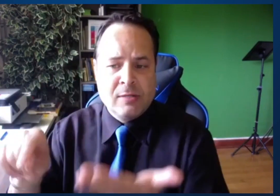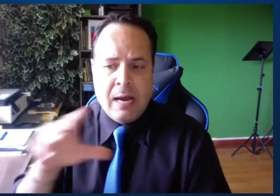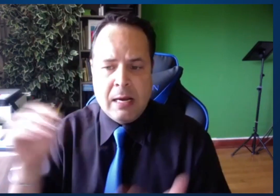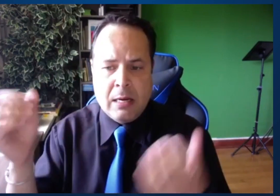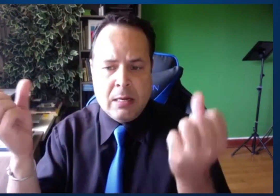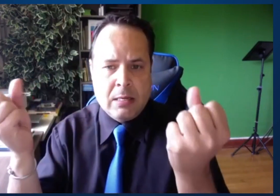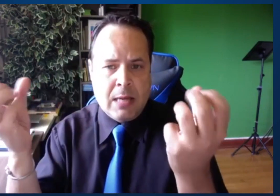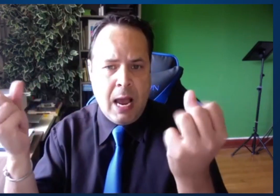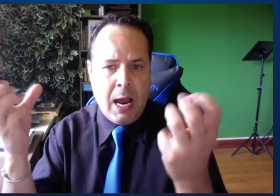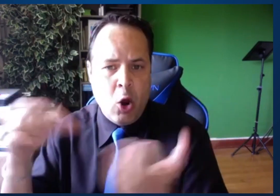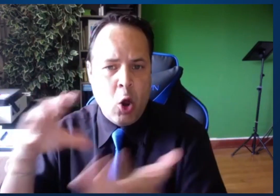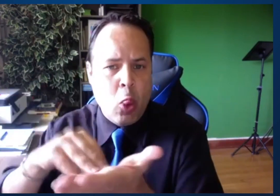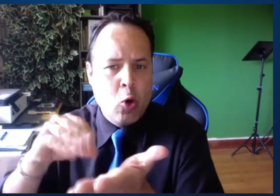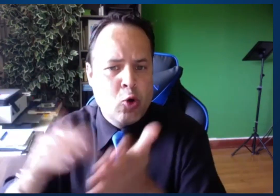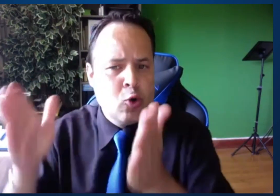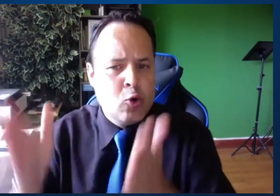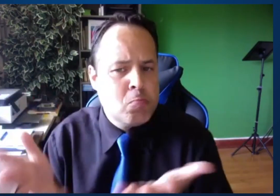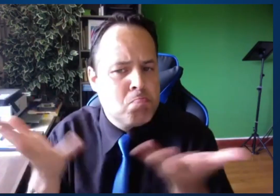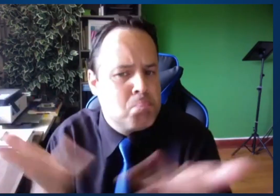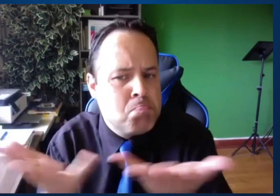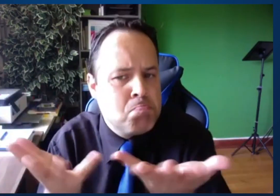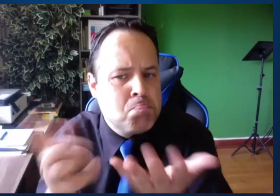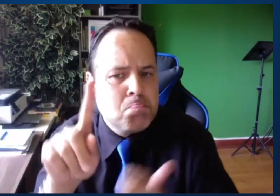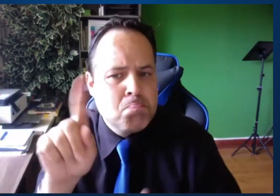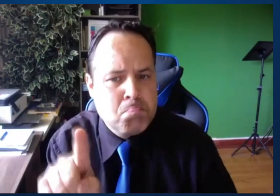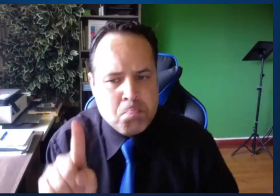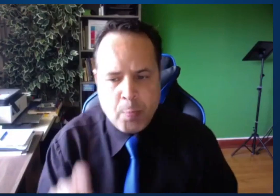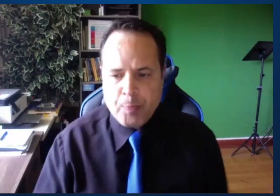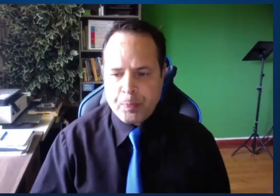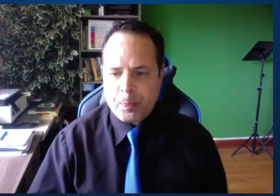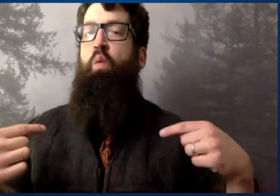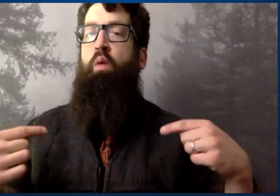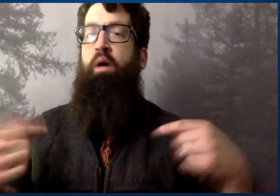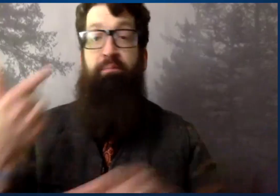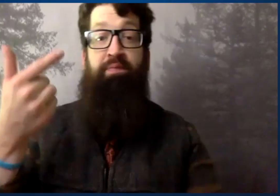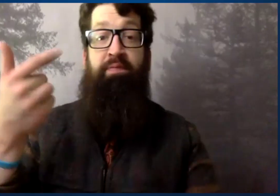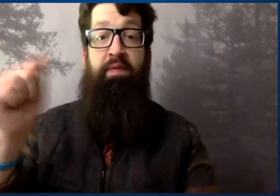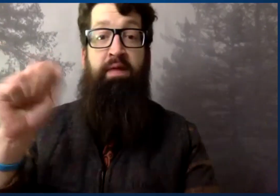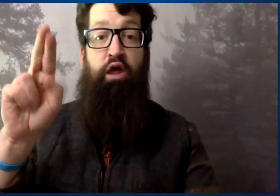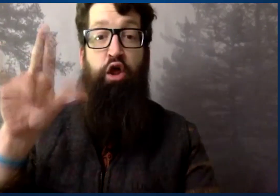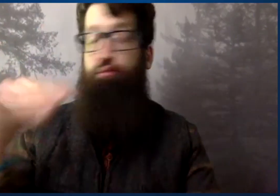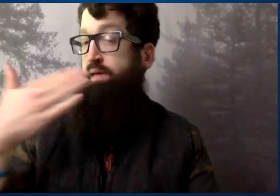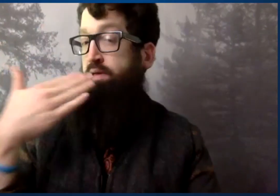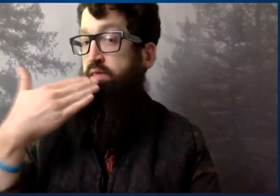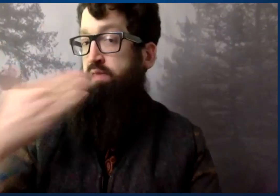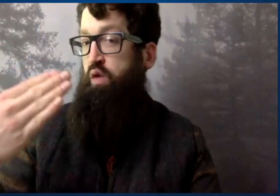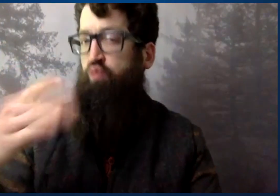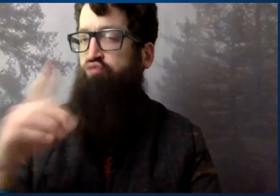language in the curriculum have in literacy for a sign language learner?